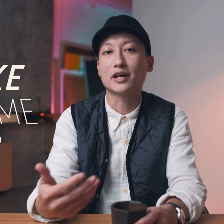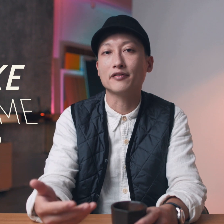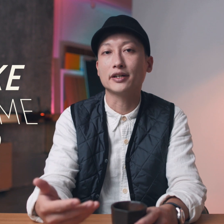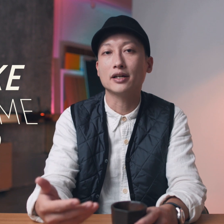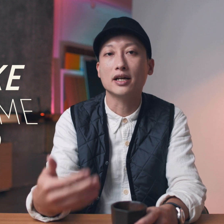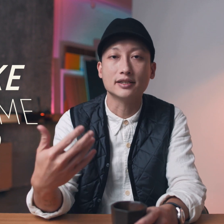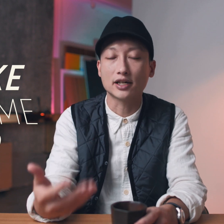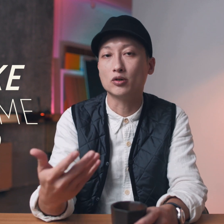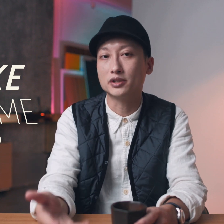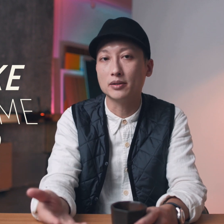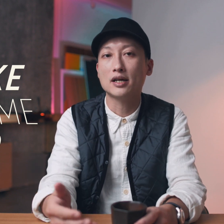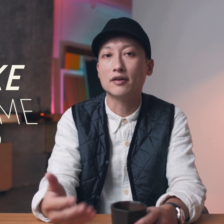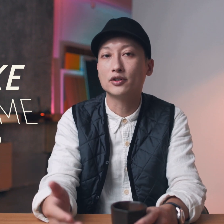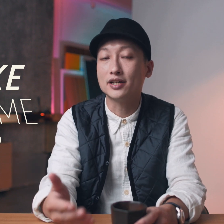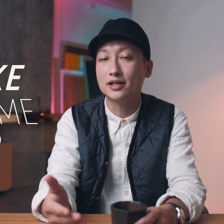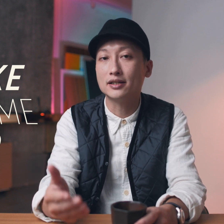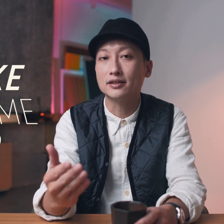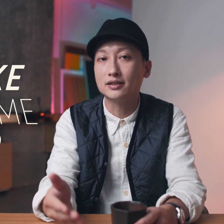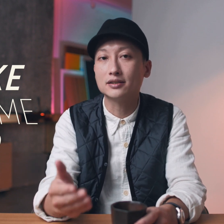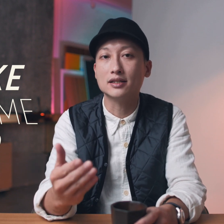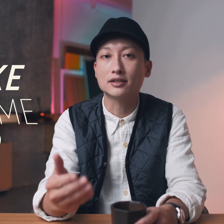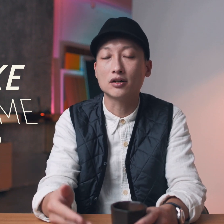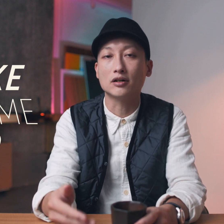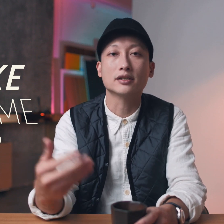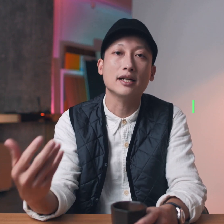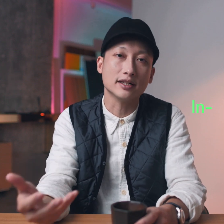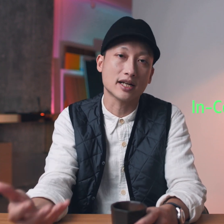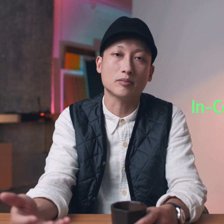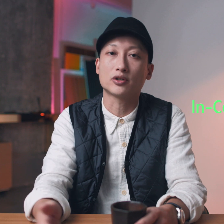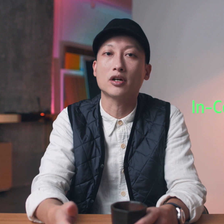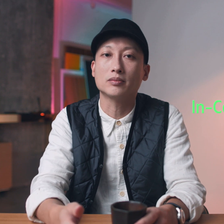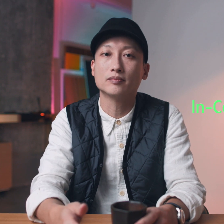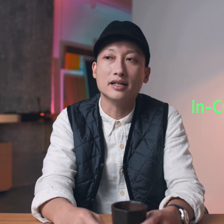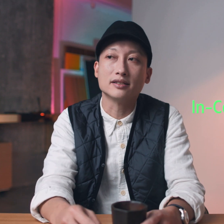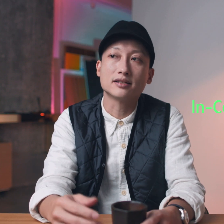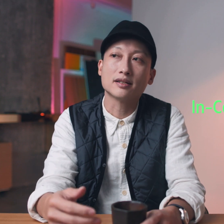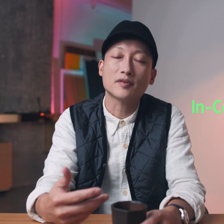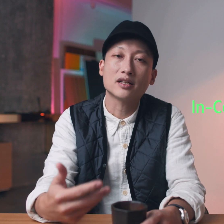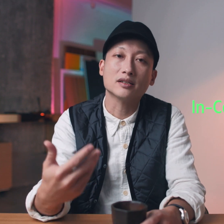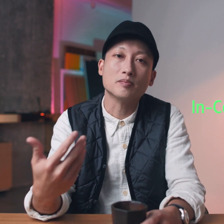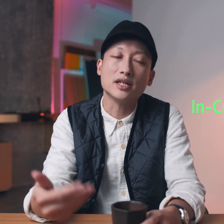of having a take-home tip and today this is called in camera crop it's something that's